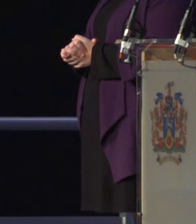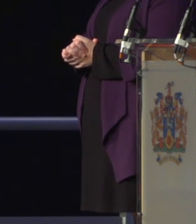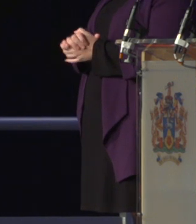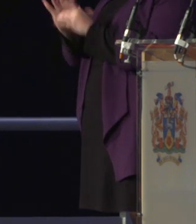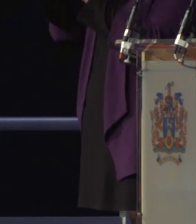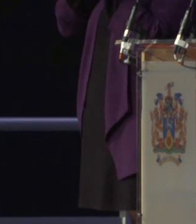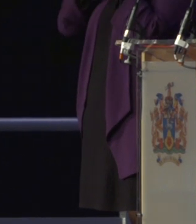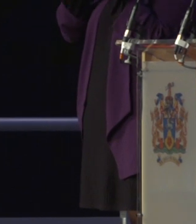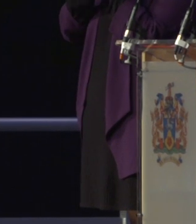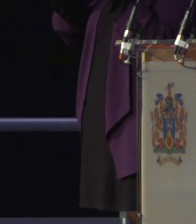With the University Prize